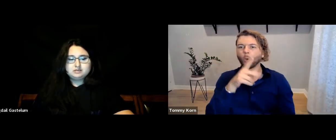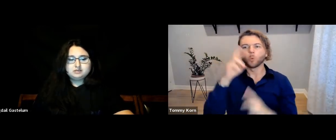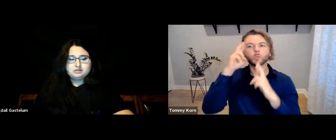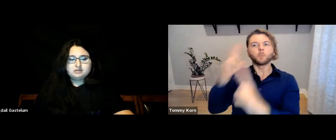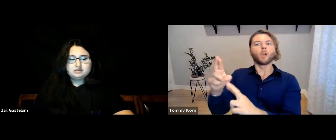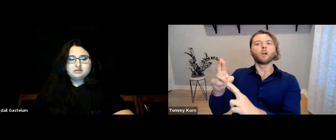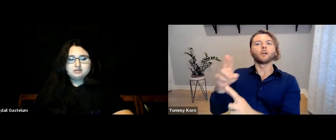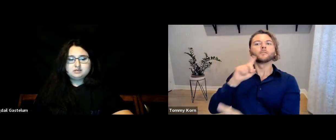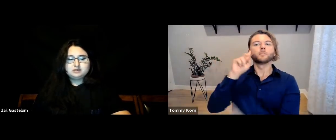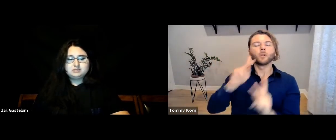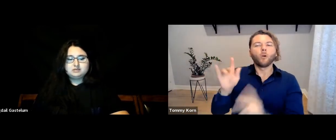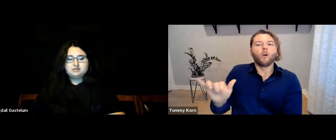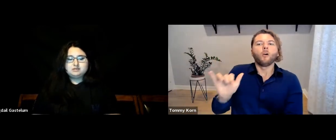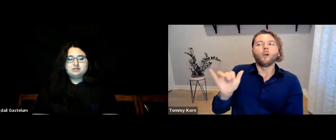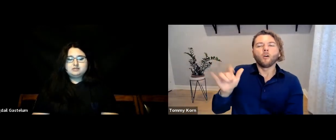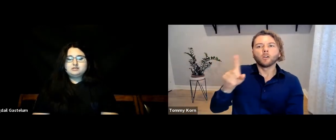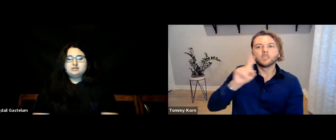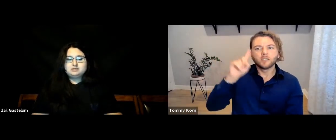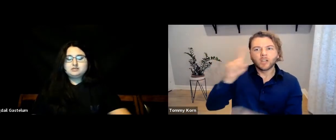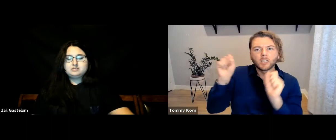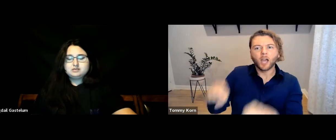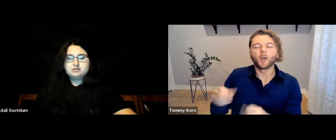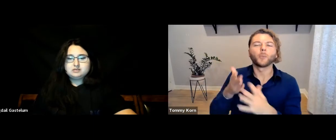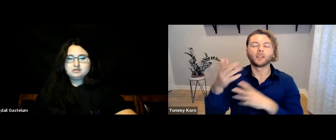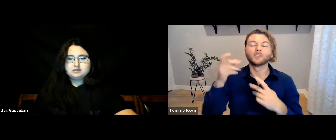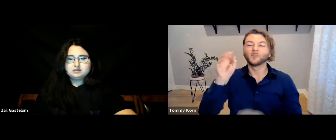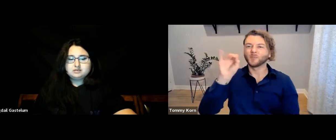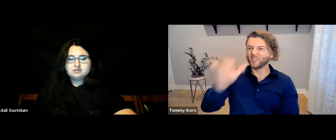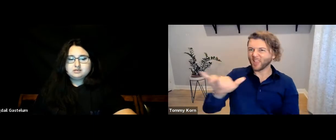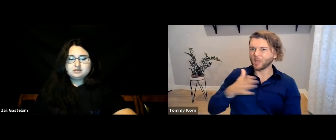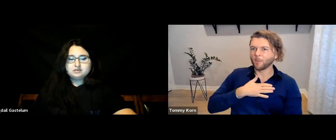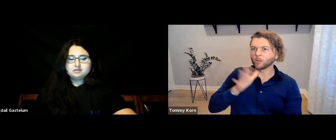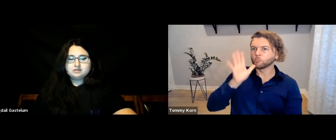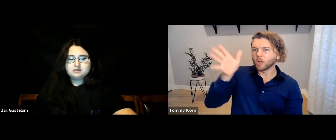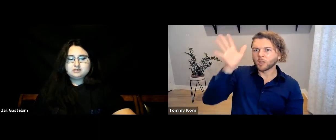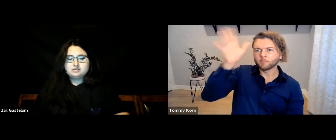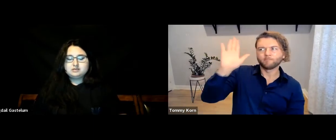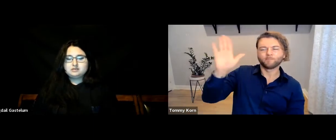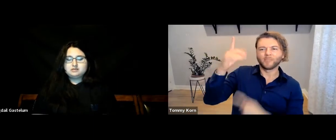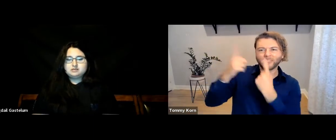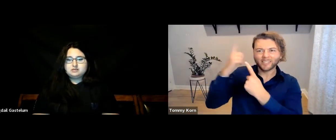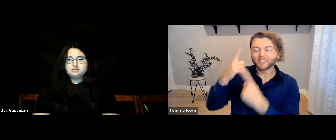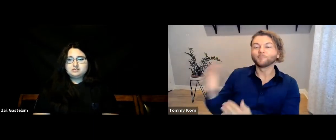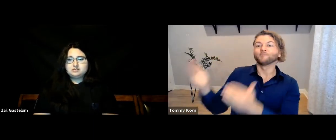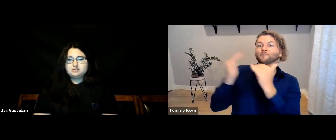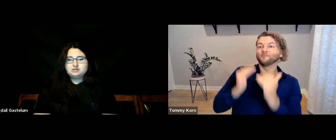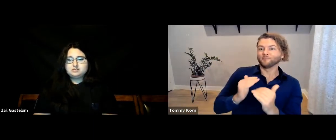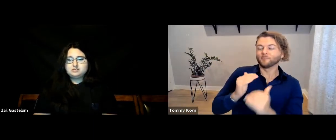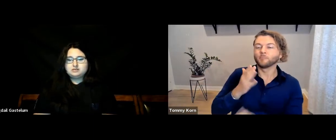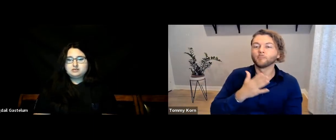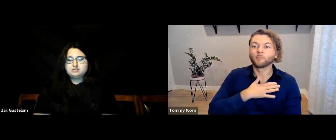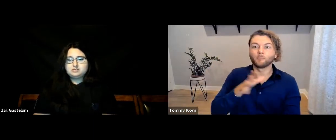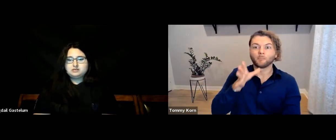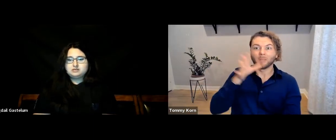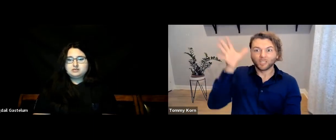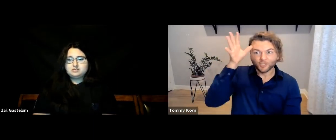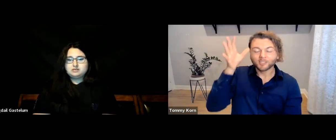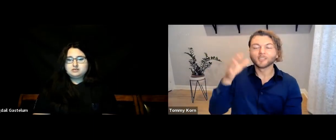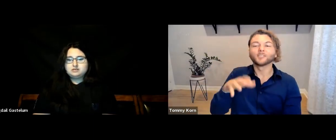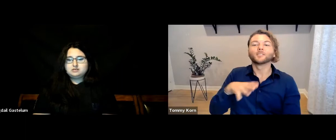We gain their respect and they realize that Deaf people can do these things. So that’s my grandparents’ thinking. Then for my parents--